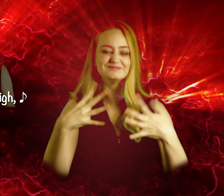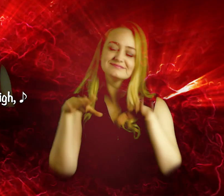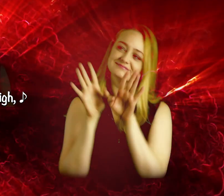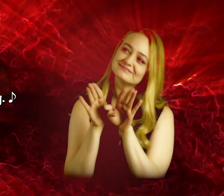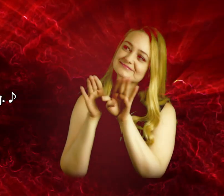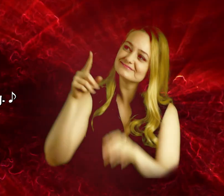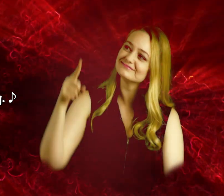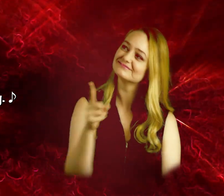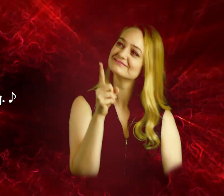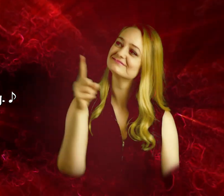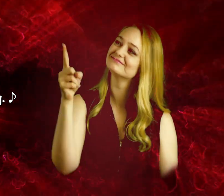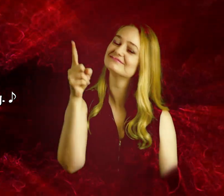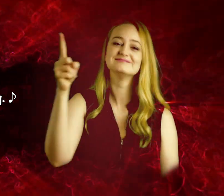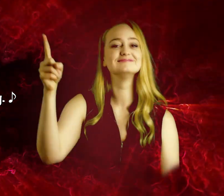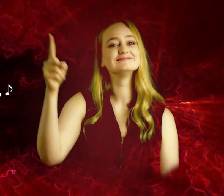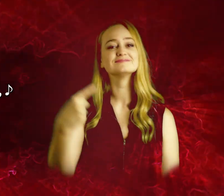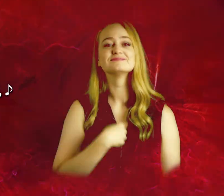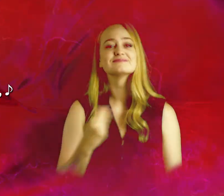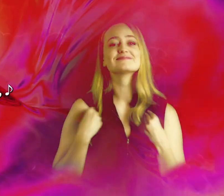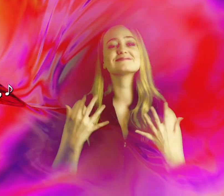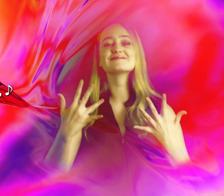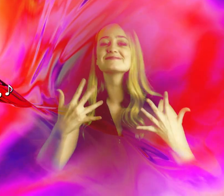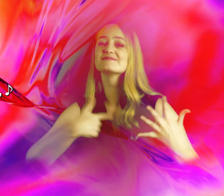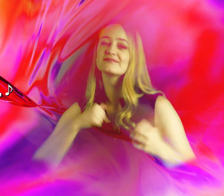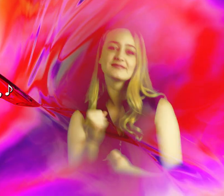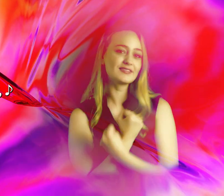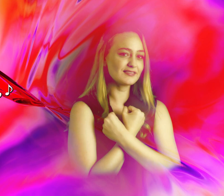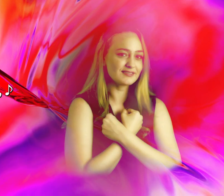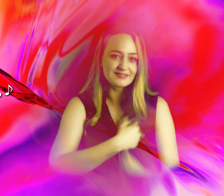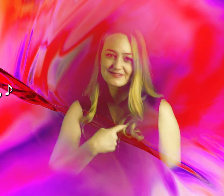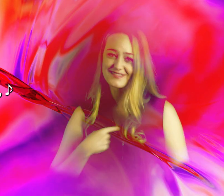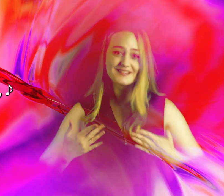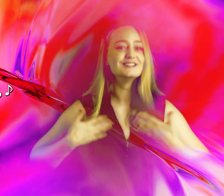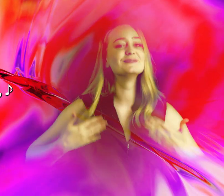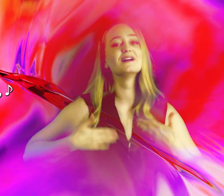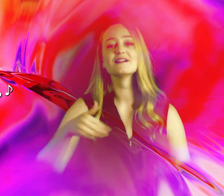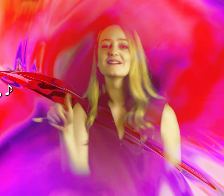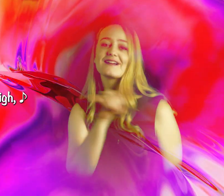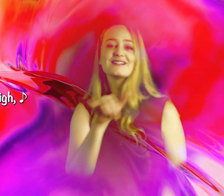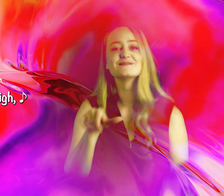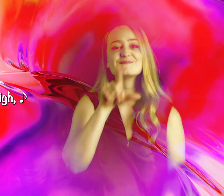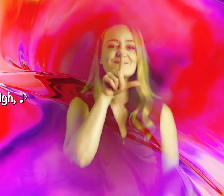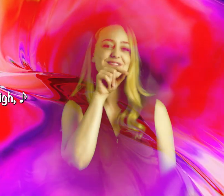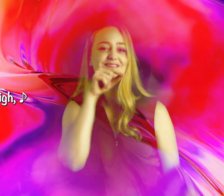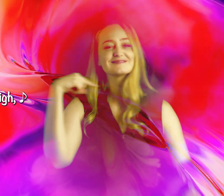Floating recklessly. I am light, I am love, I am ecstasy. Like a bird flying high,